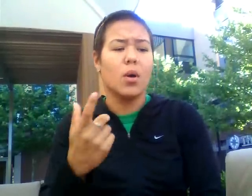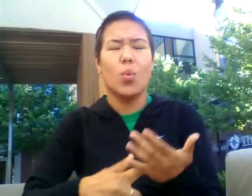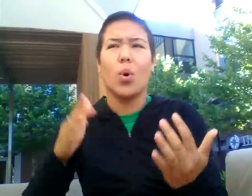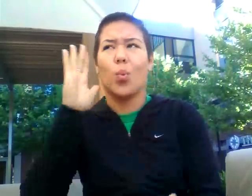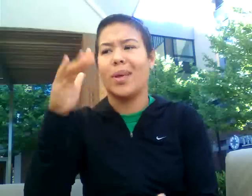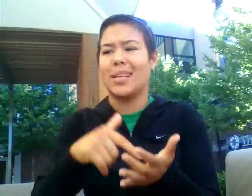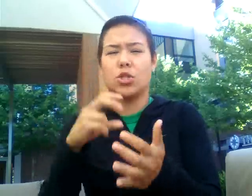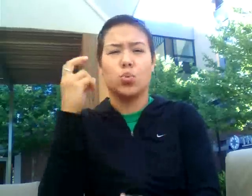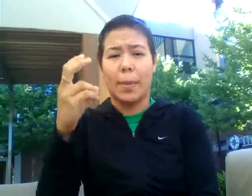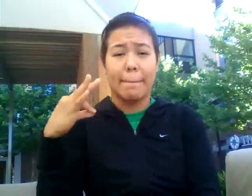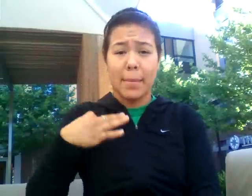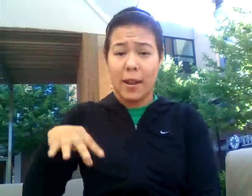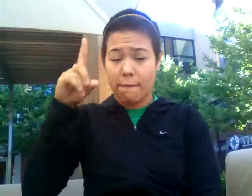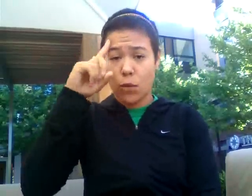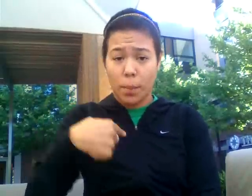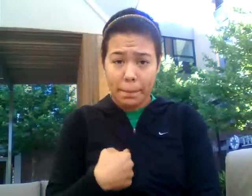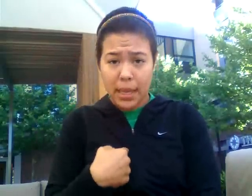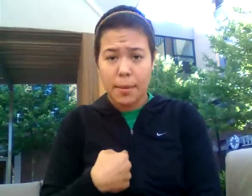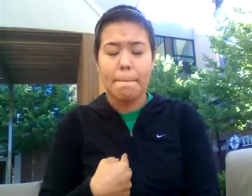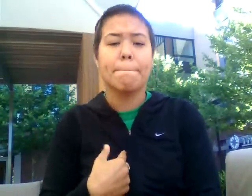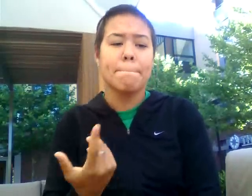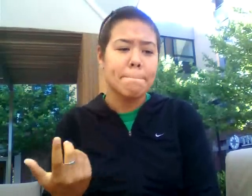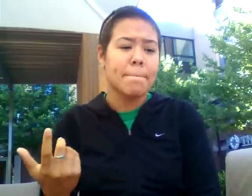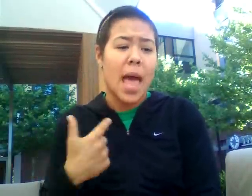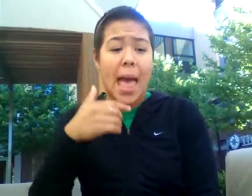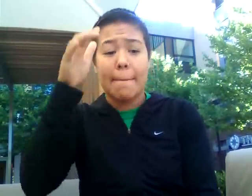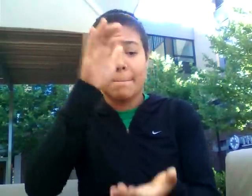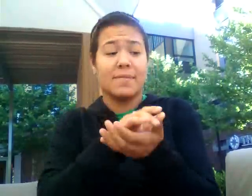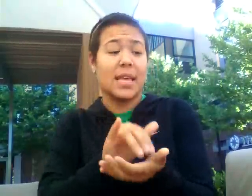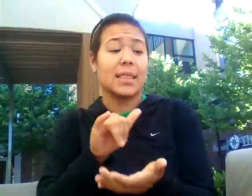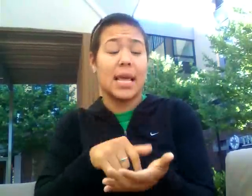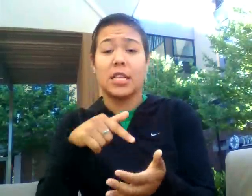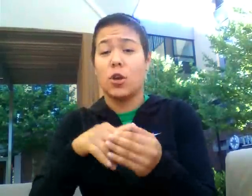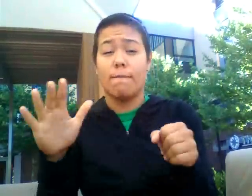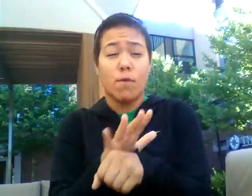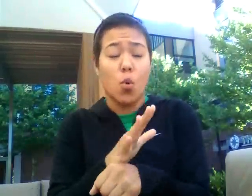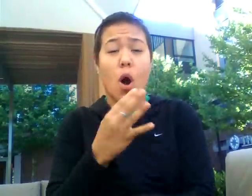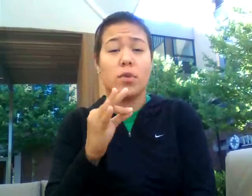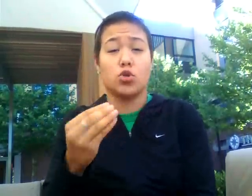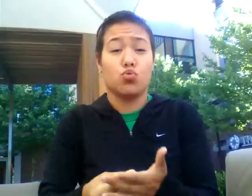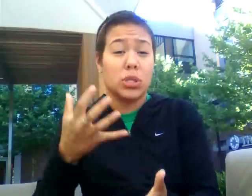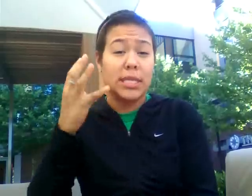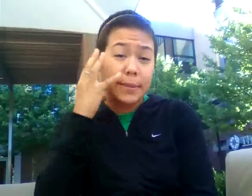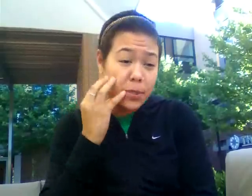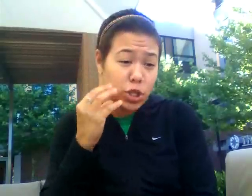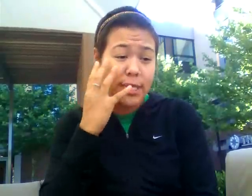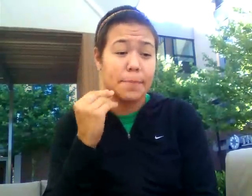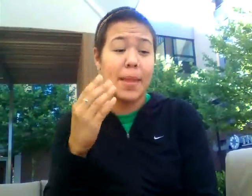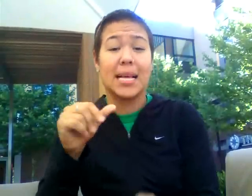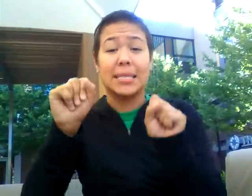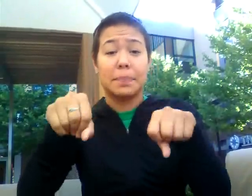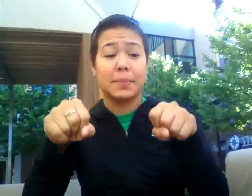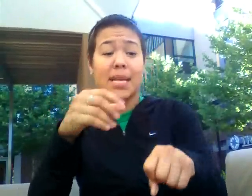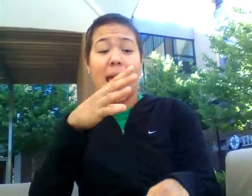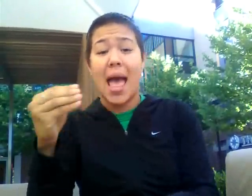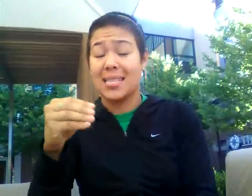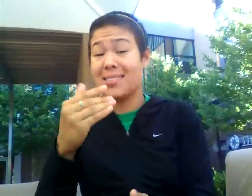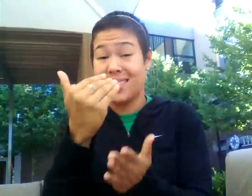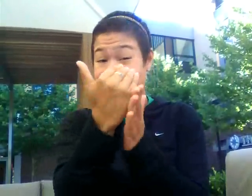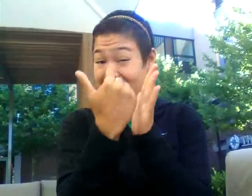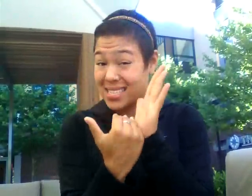What will this trip benefit for me? I believe that this is full of experience, possibilities, and lessons.